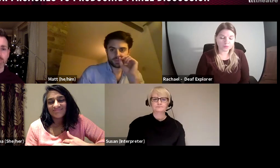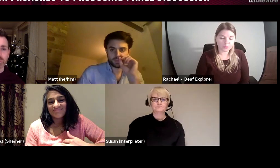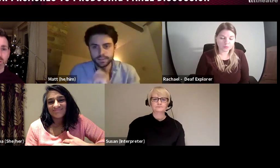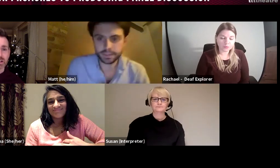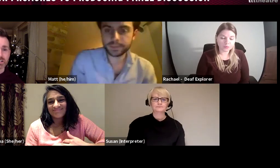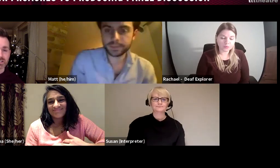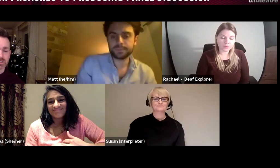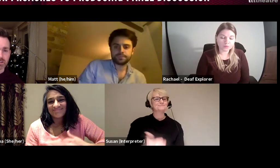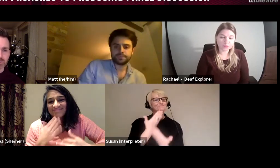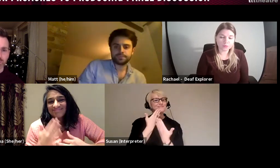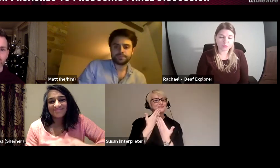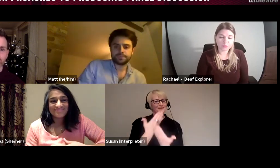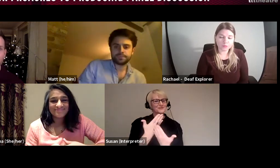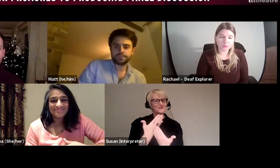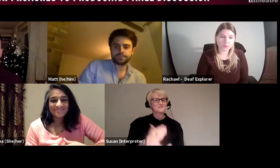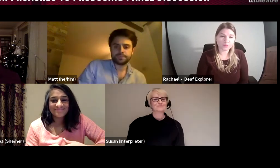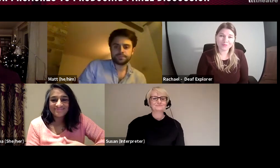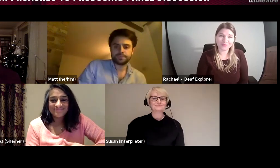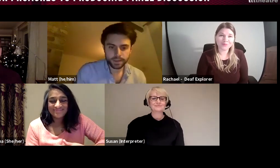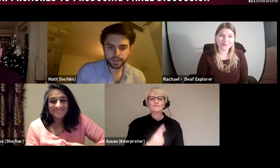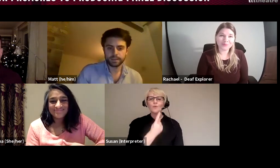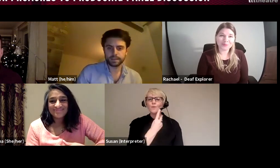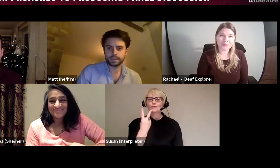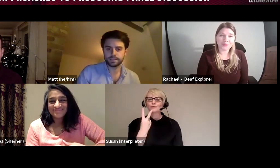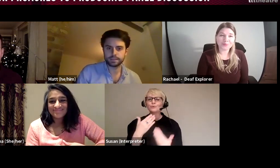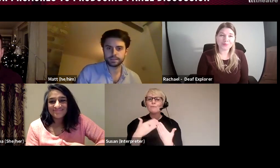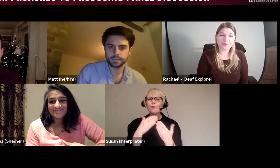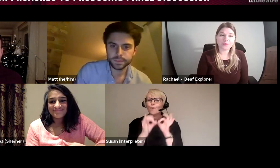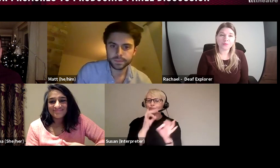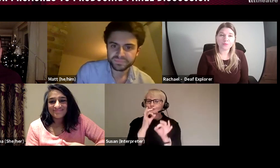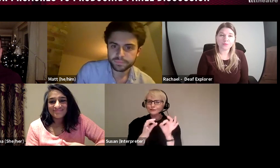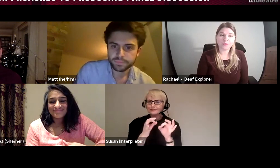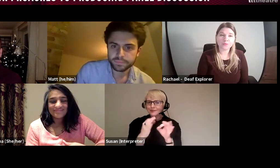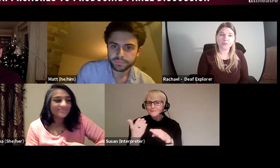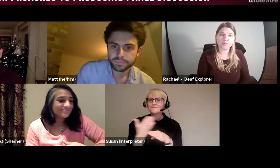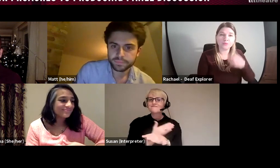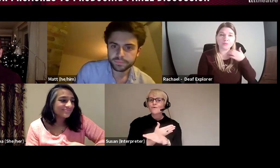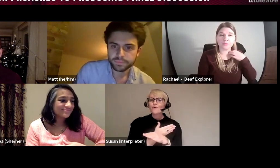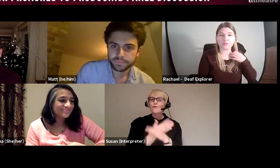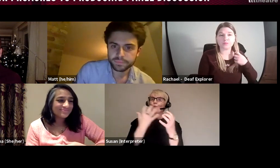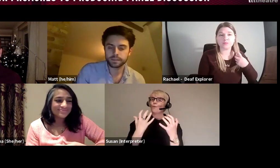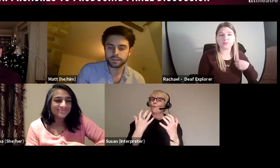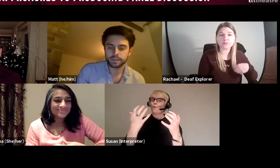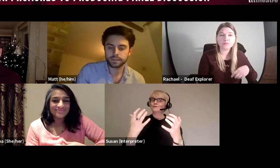few more questions for the panel before we move on to questions from the audience. Don't forget you